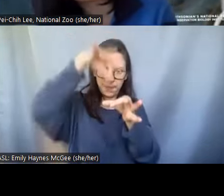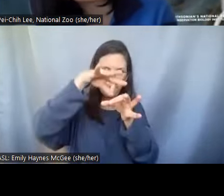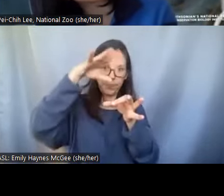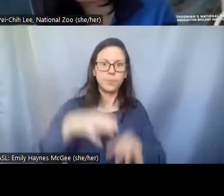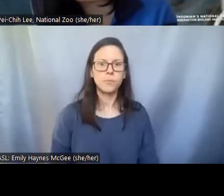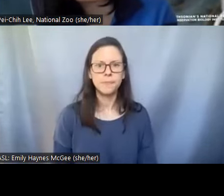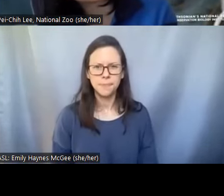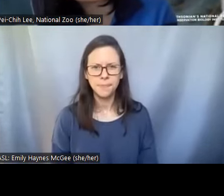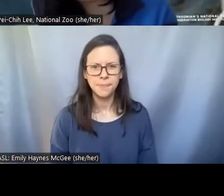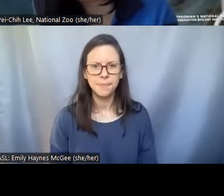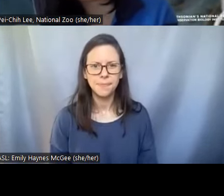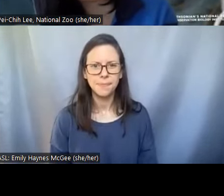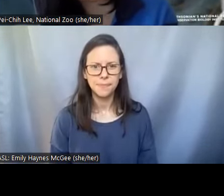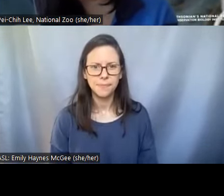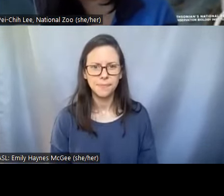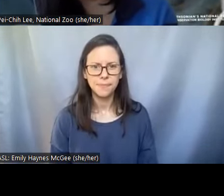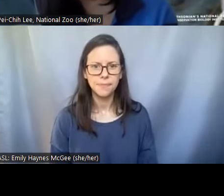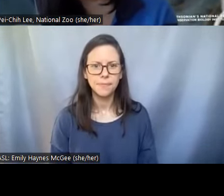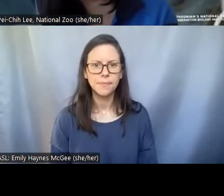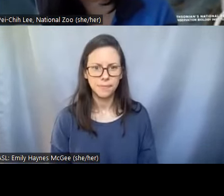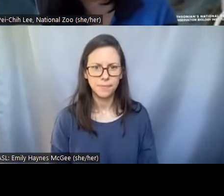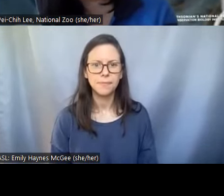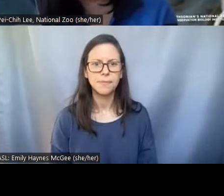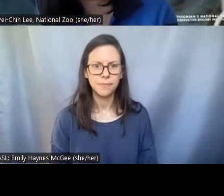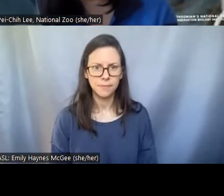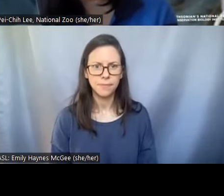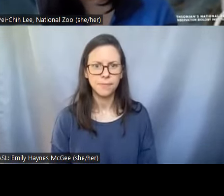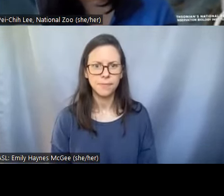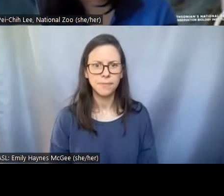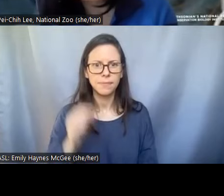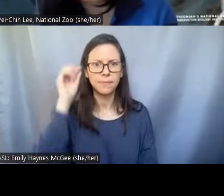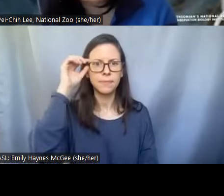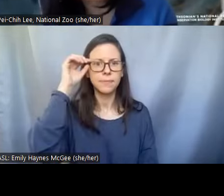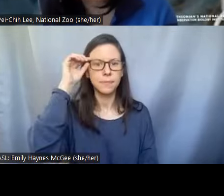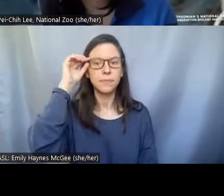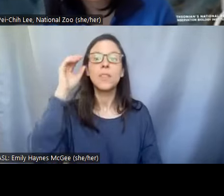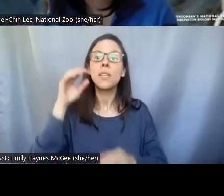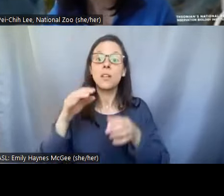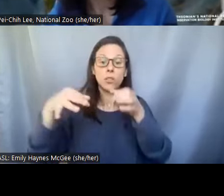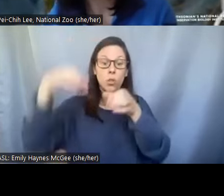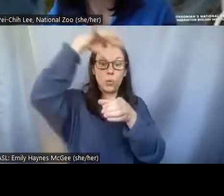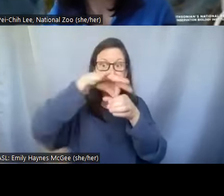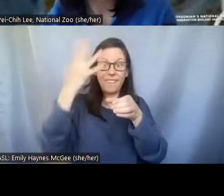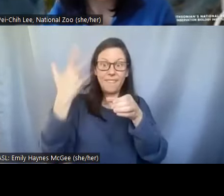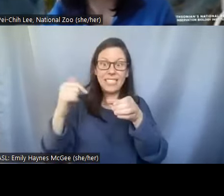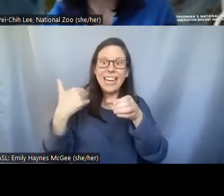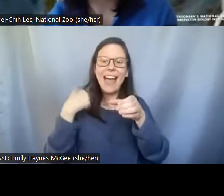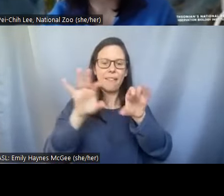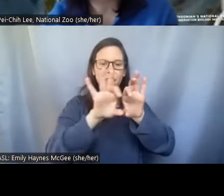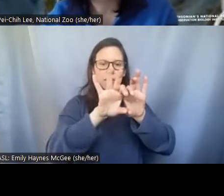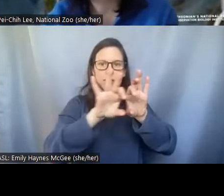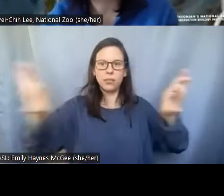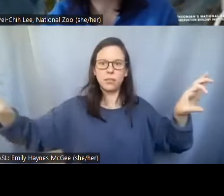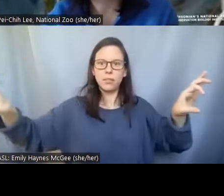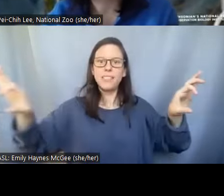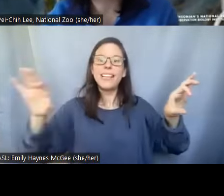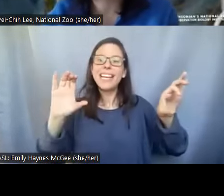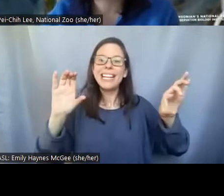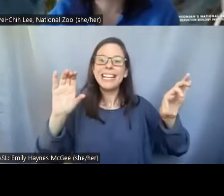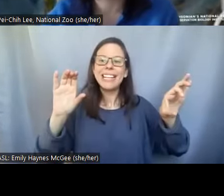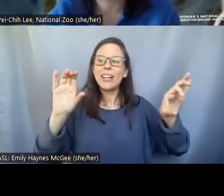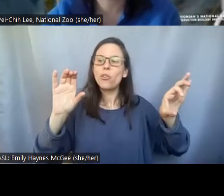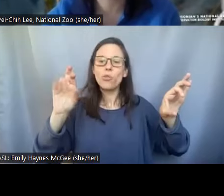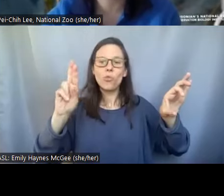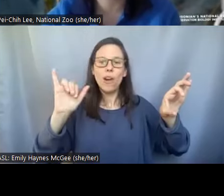then we will put them onto these long cryokings and that is what we're gonna use to store them,